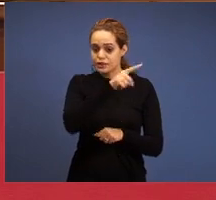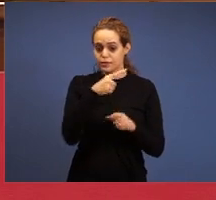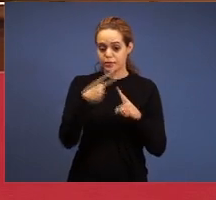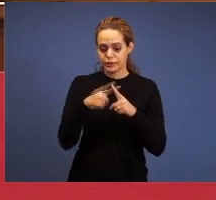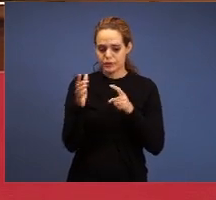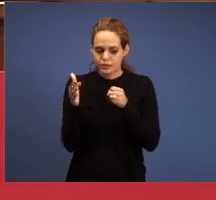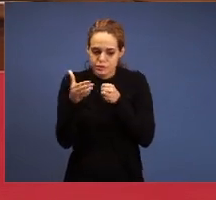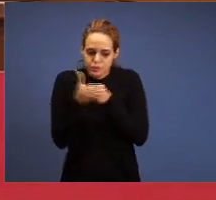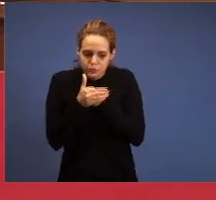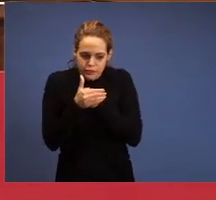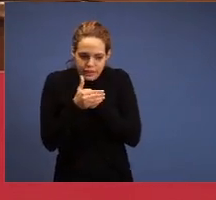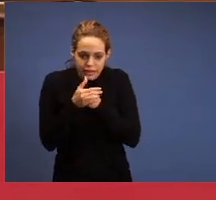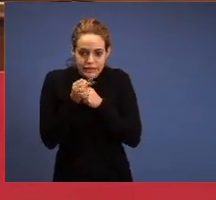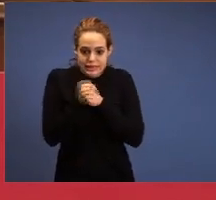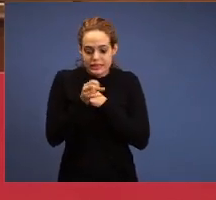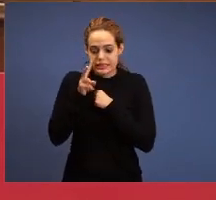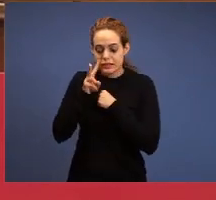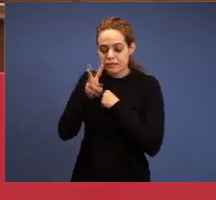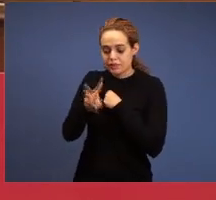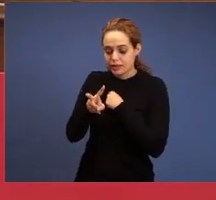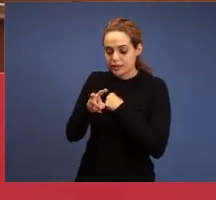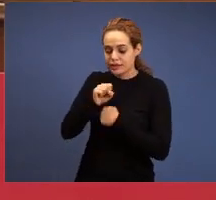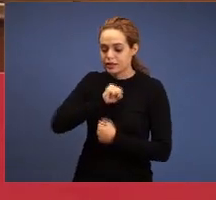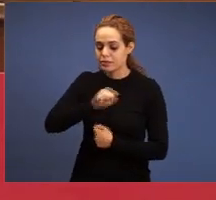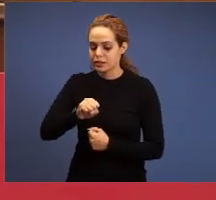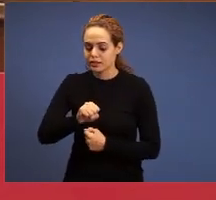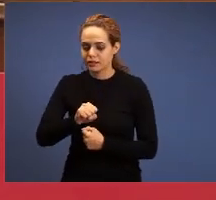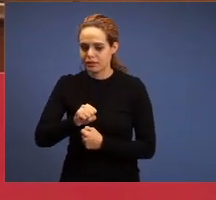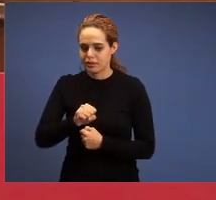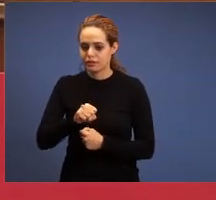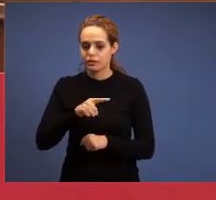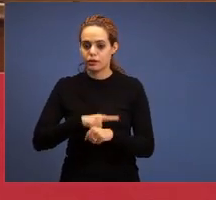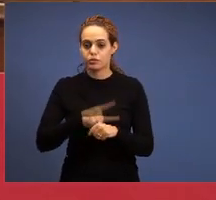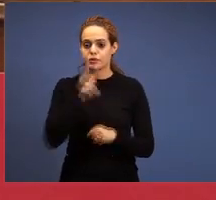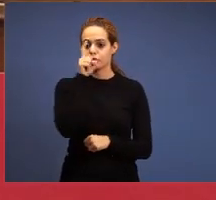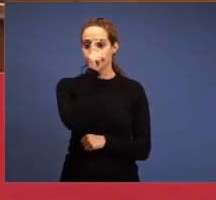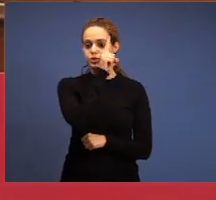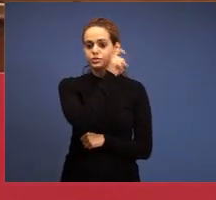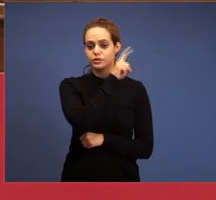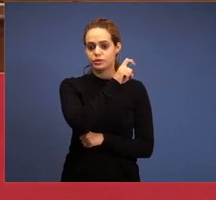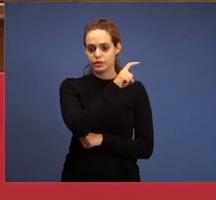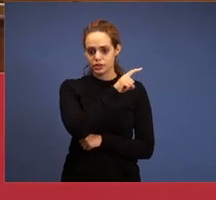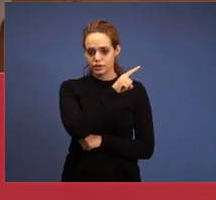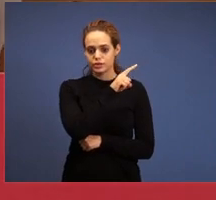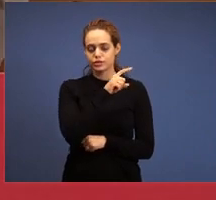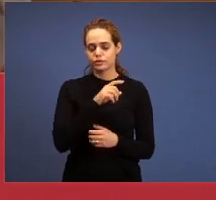Brethren, we're understanding things as